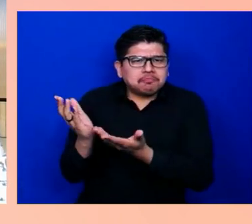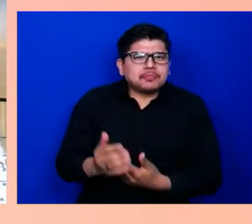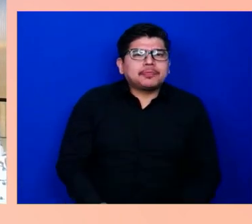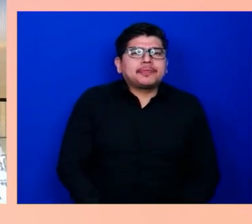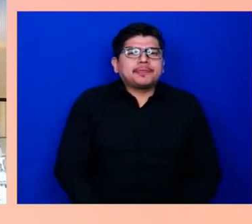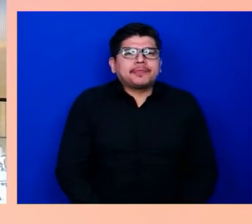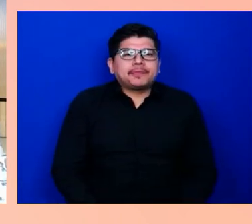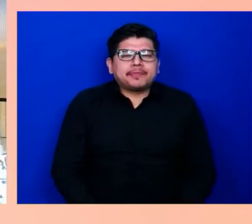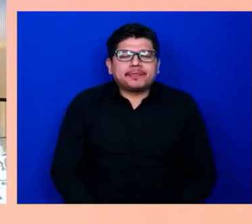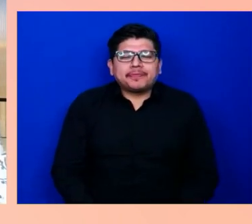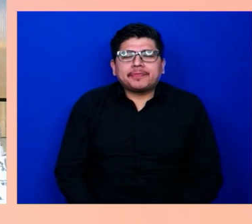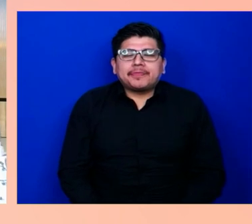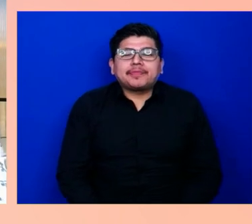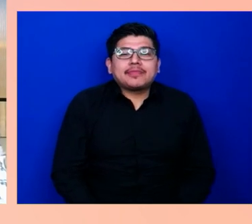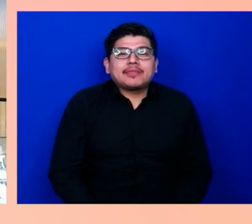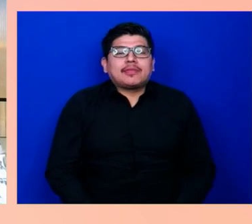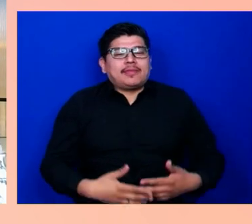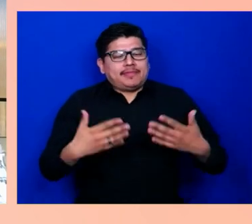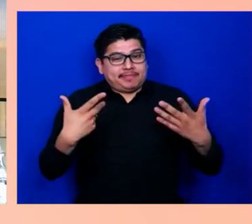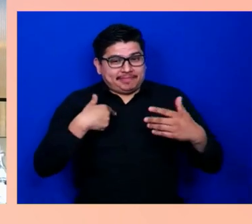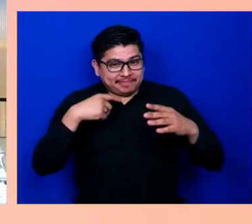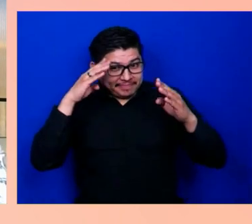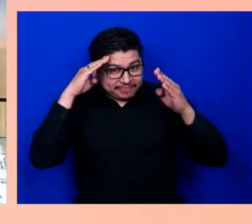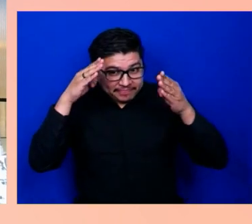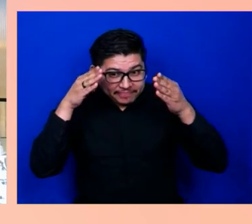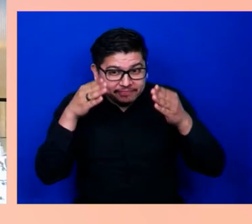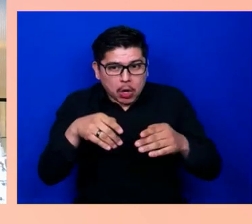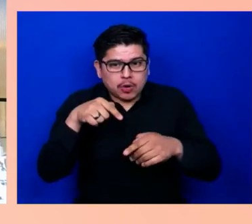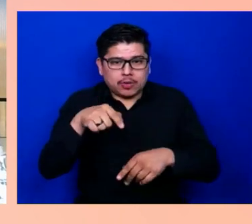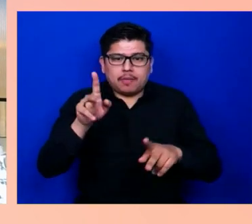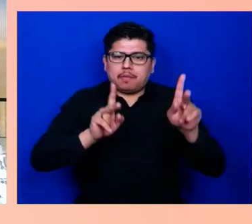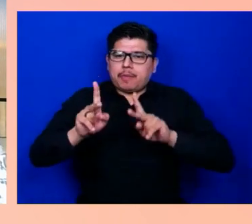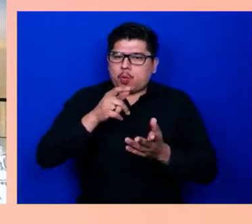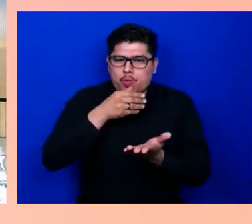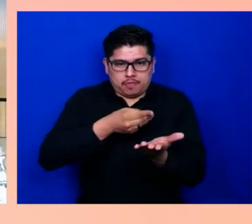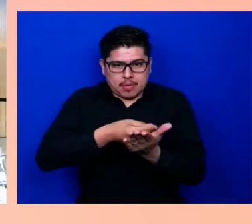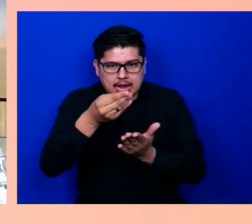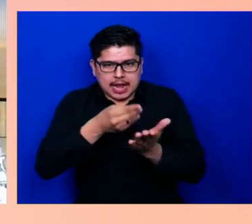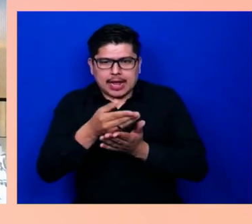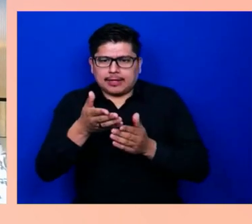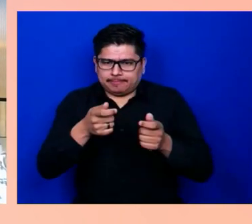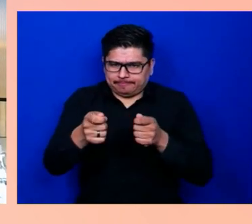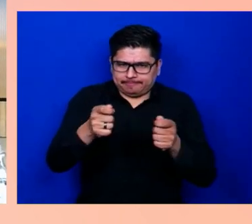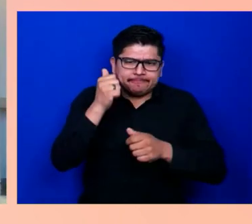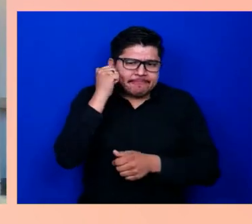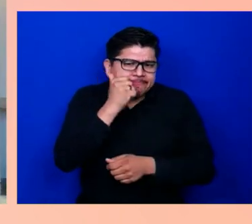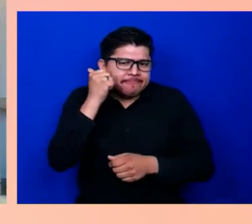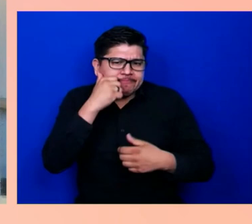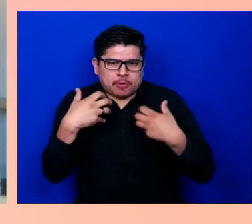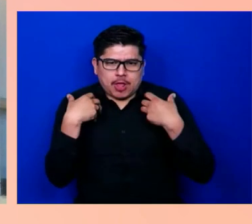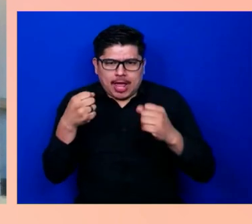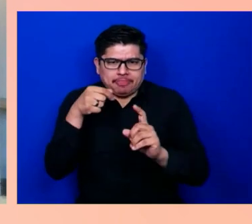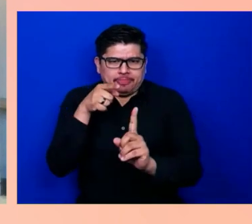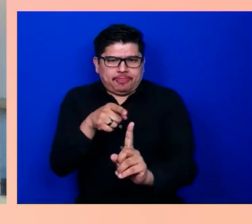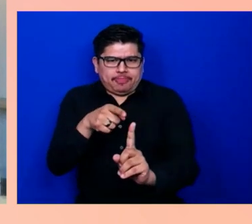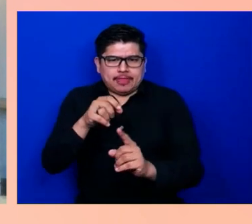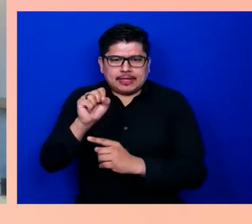that people can buy and do to manage their own everyday health and things like Sensodyne and Centrum. But we recognize that despite